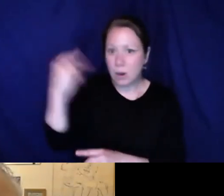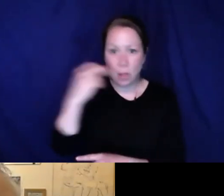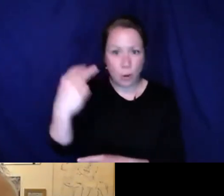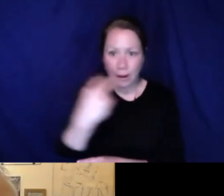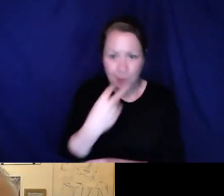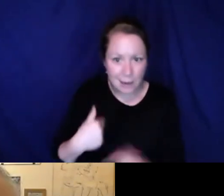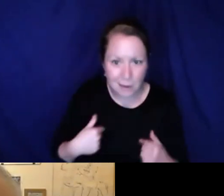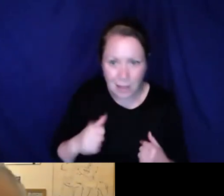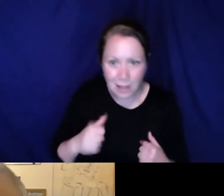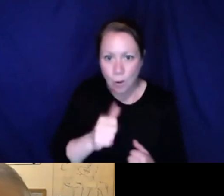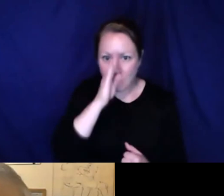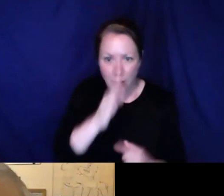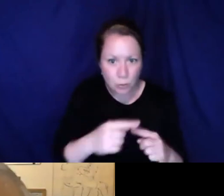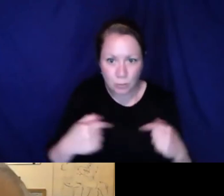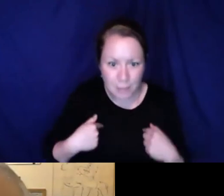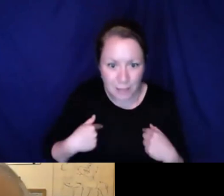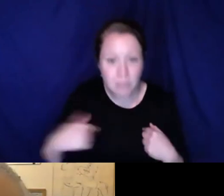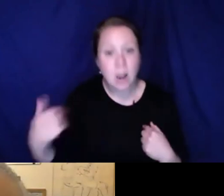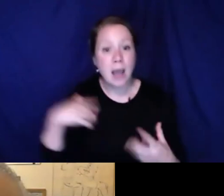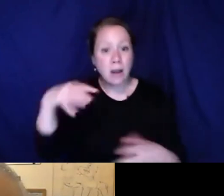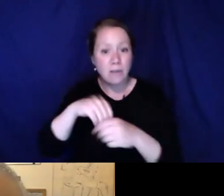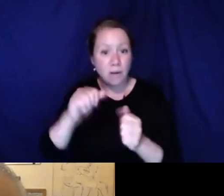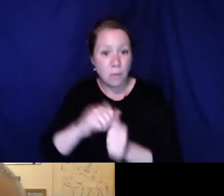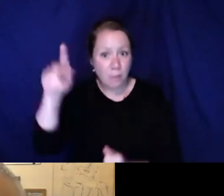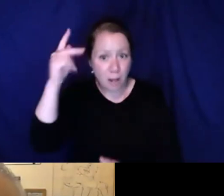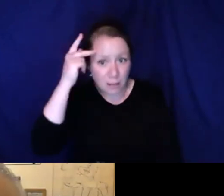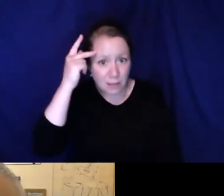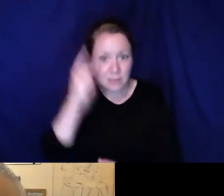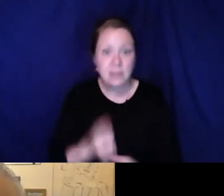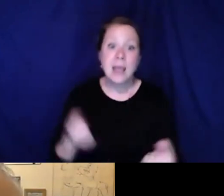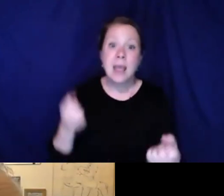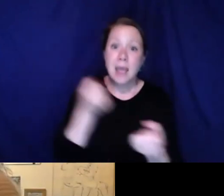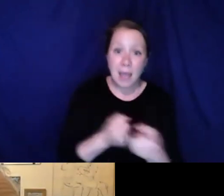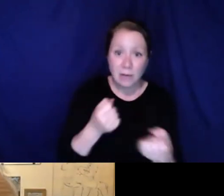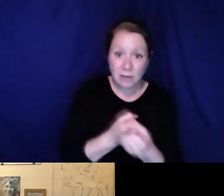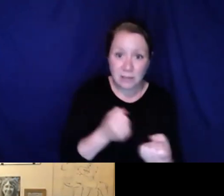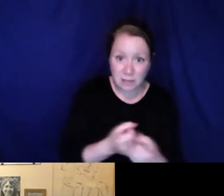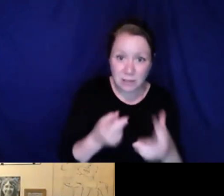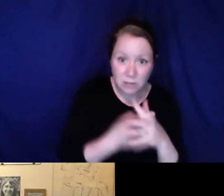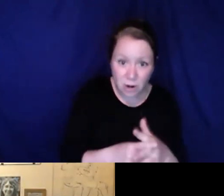to me and ask a question instead of talking directly to me. I got into